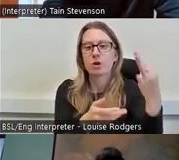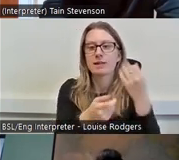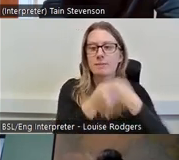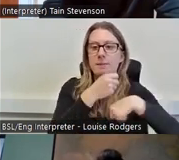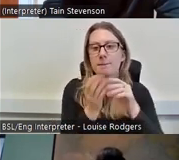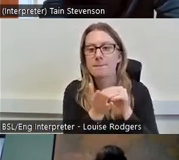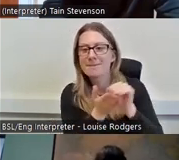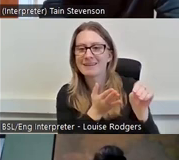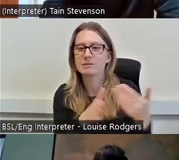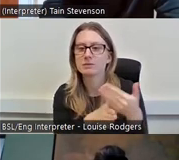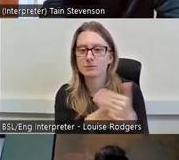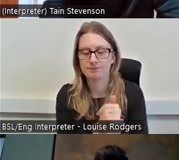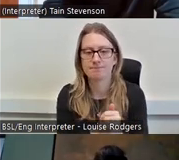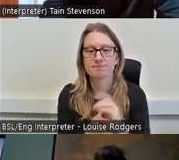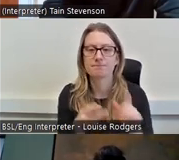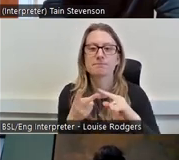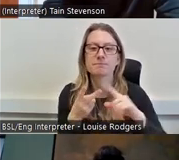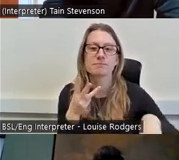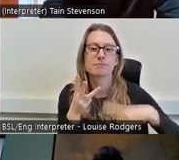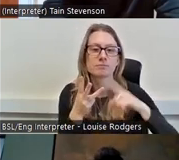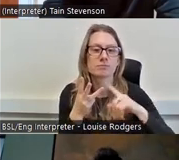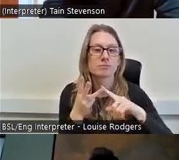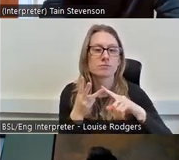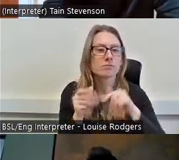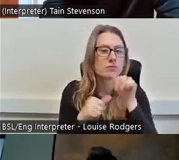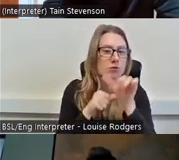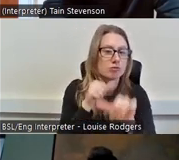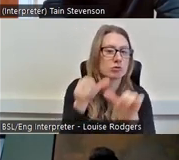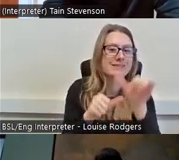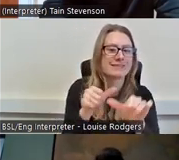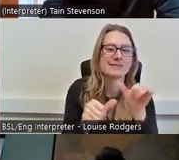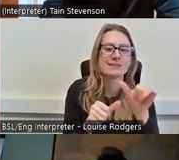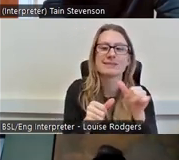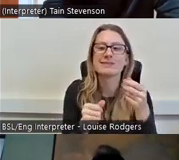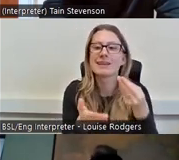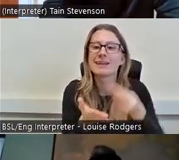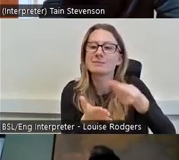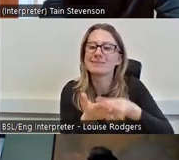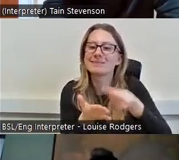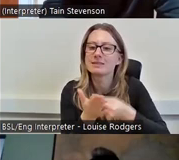Number three, the process example is expenses policy. This seems like a really simple thing